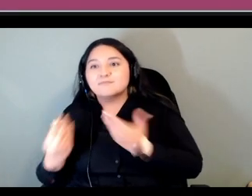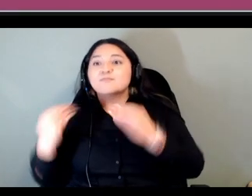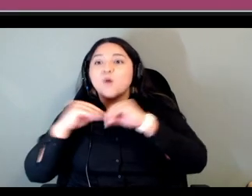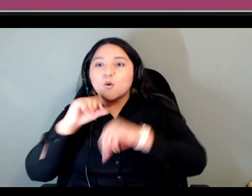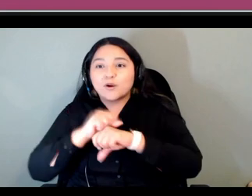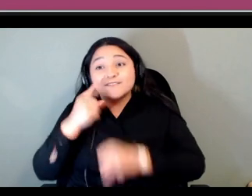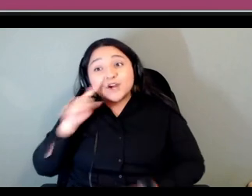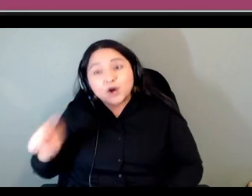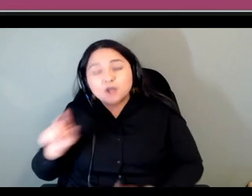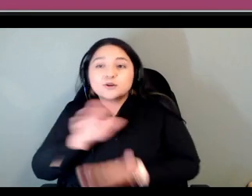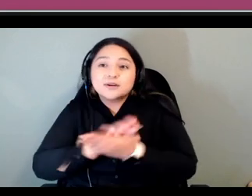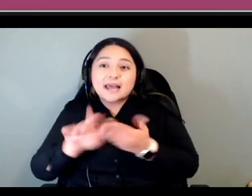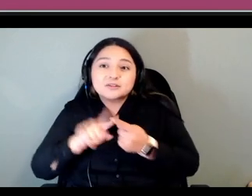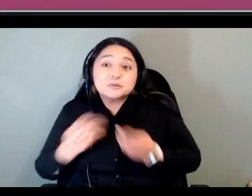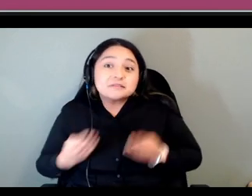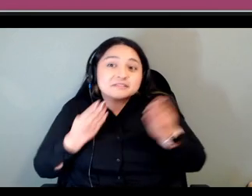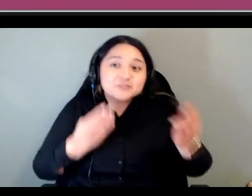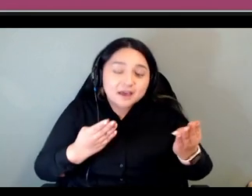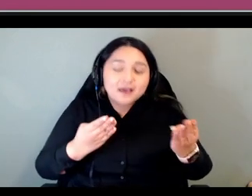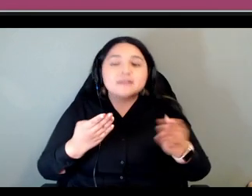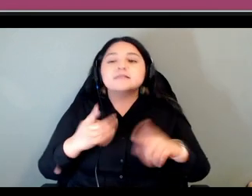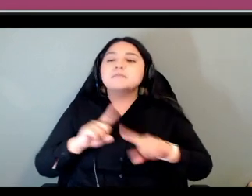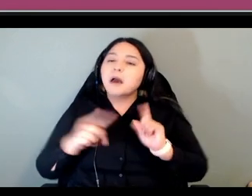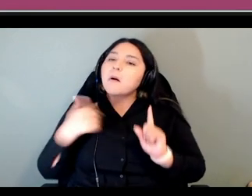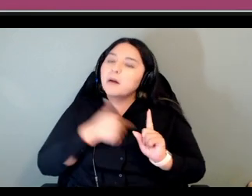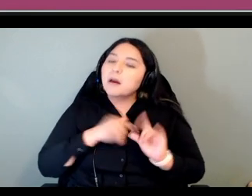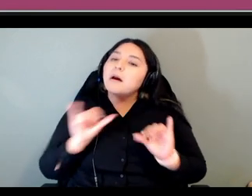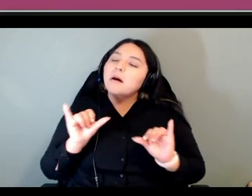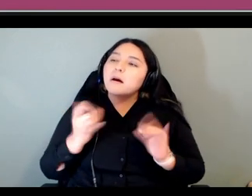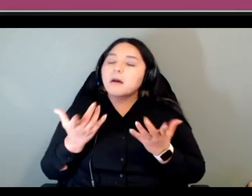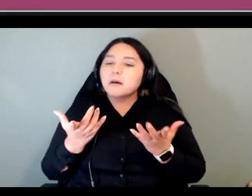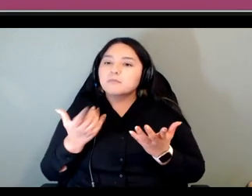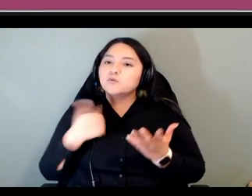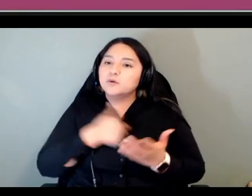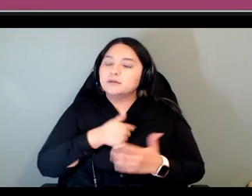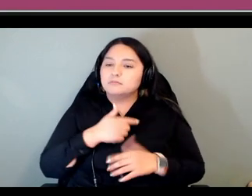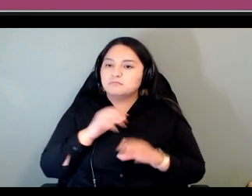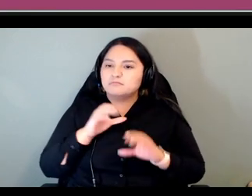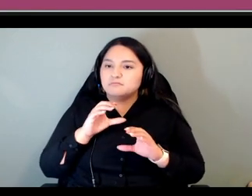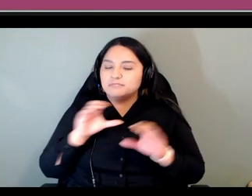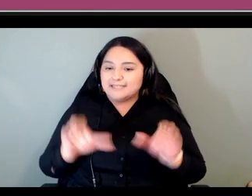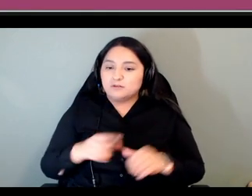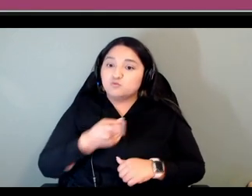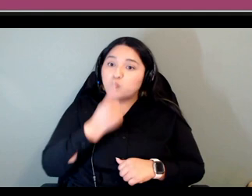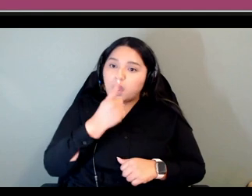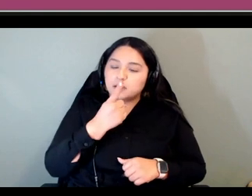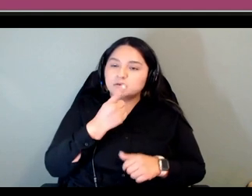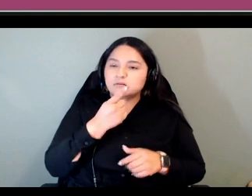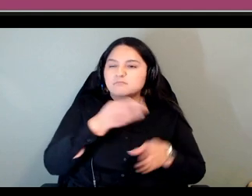her to even make that suggestion but we ended up doing um one main course which is the top